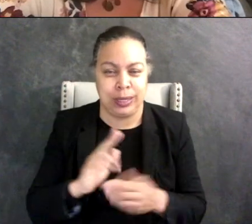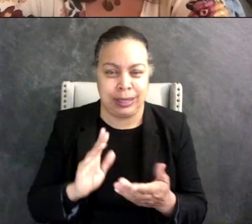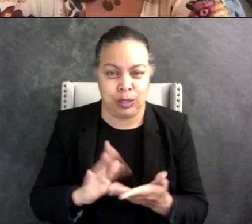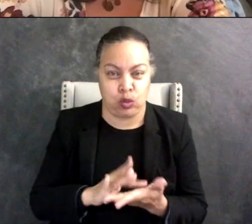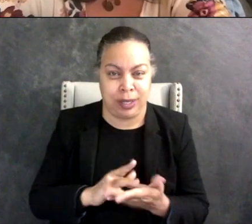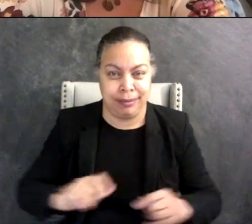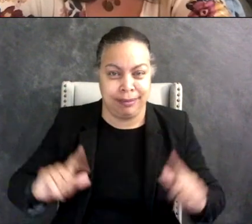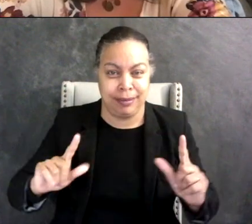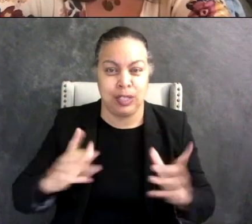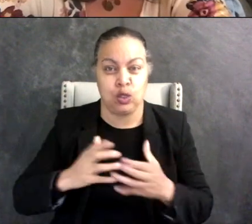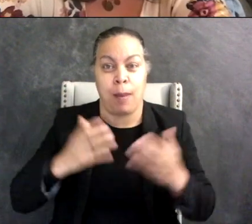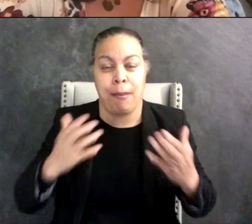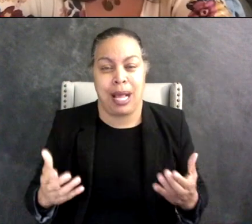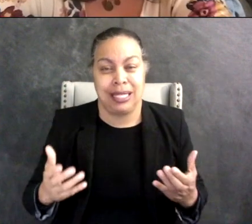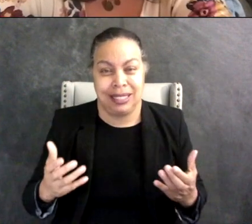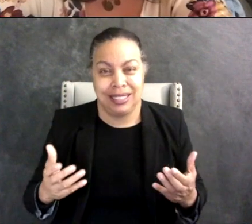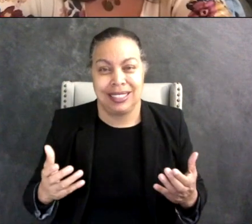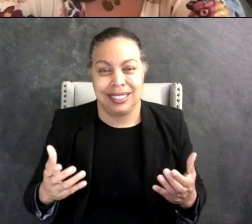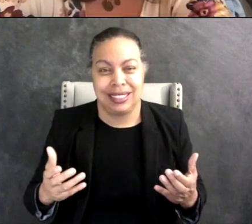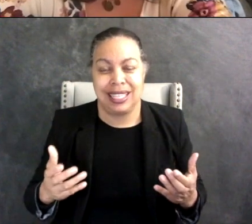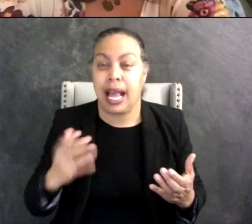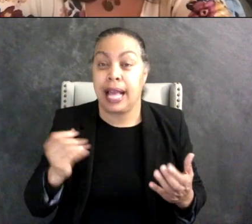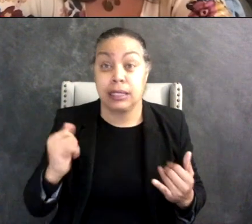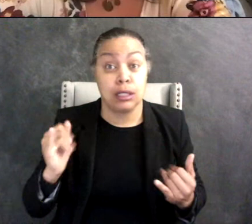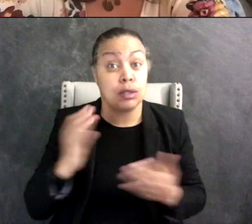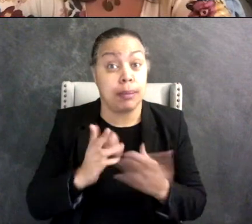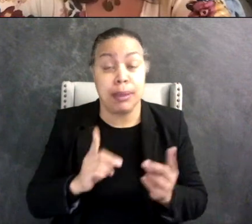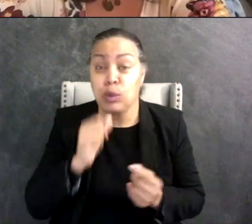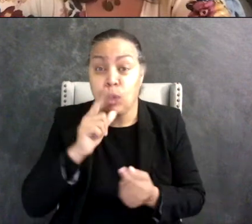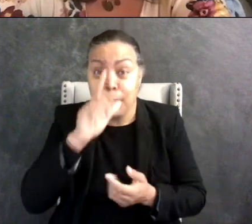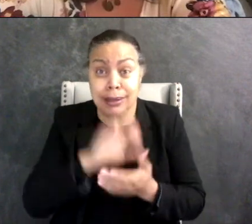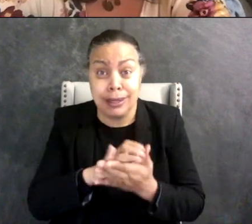and they still kind of sometimes don't believe him that it's actually very helpful for him.